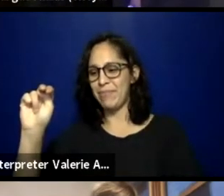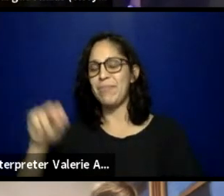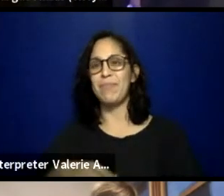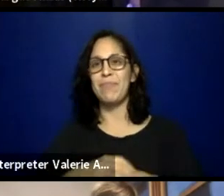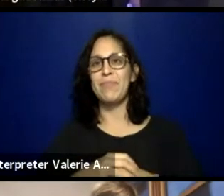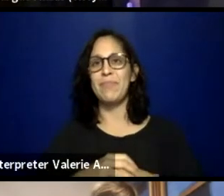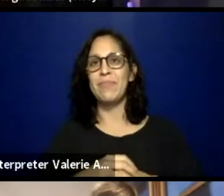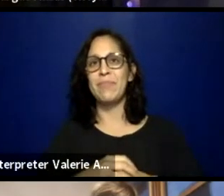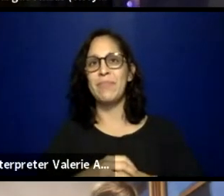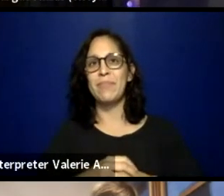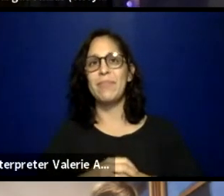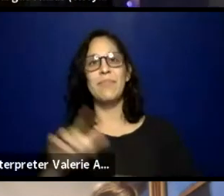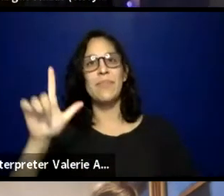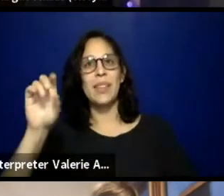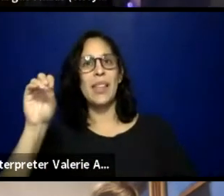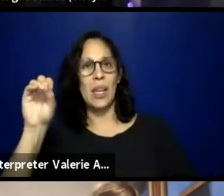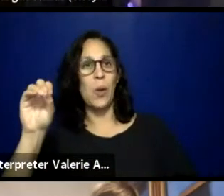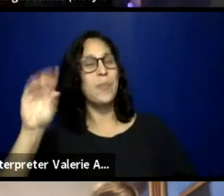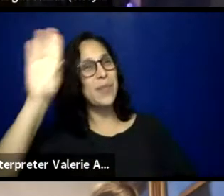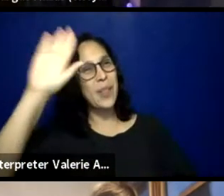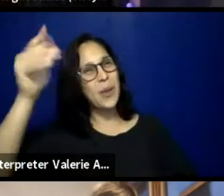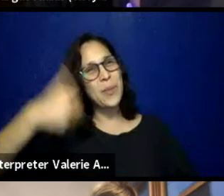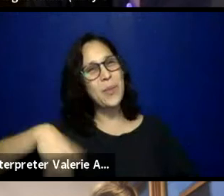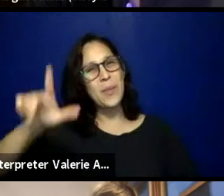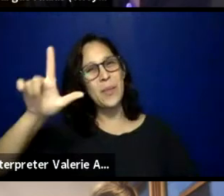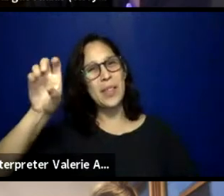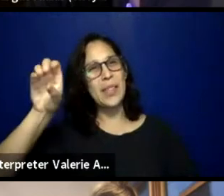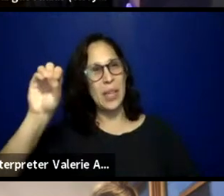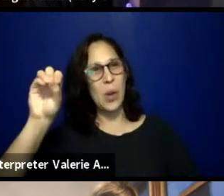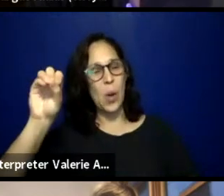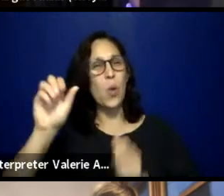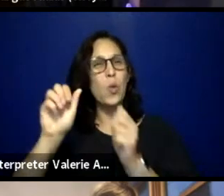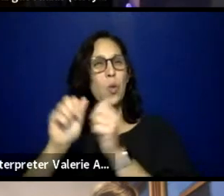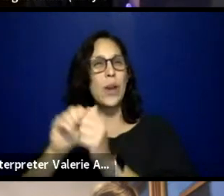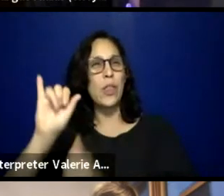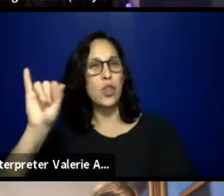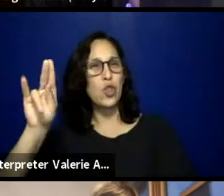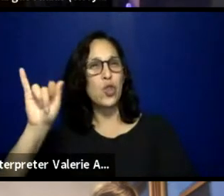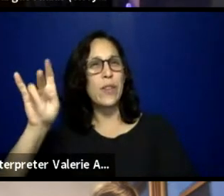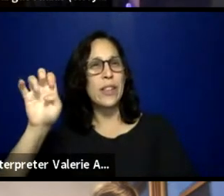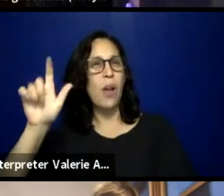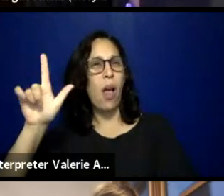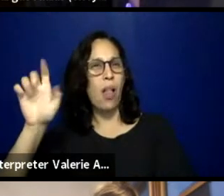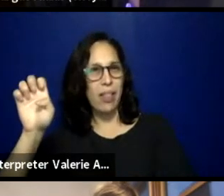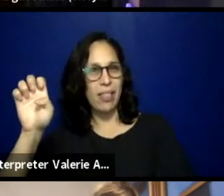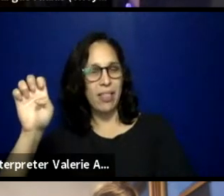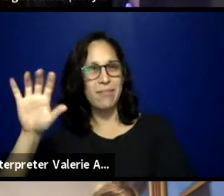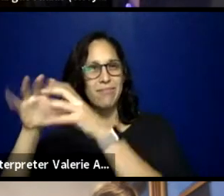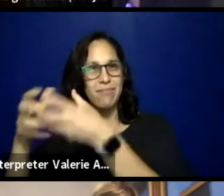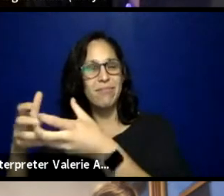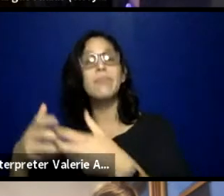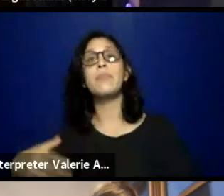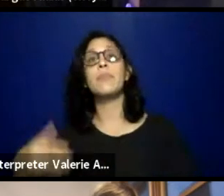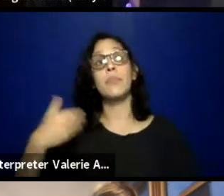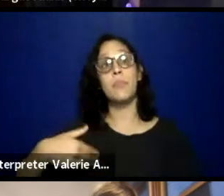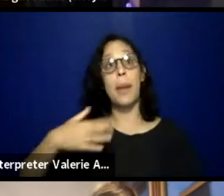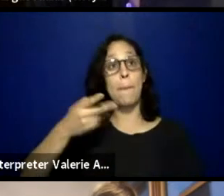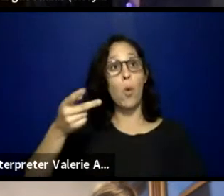Hello, everyone. My name is Leo Grierson, he/they. I currently reside on the lands of the Shasta